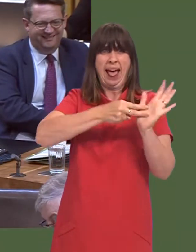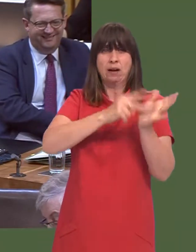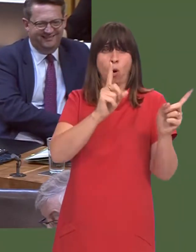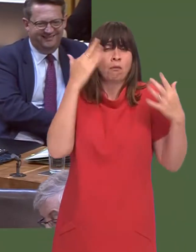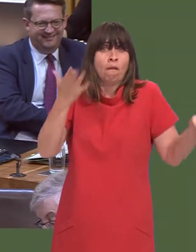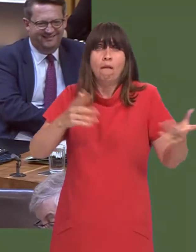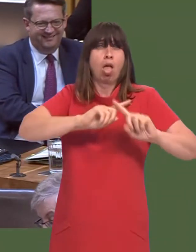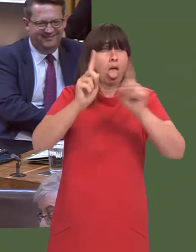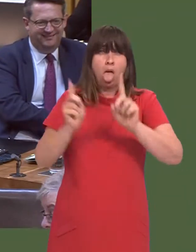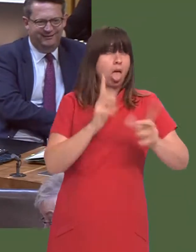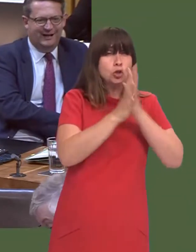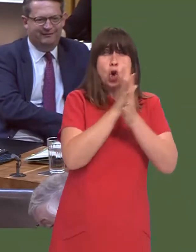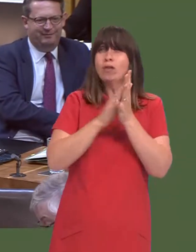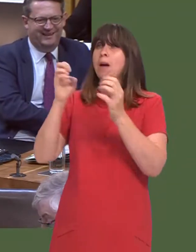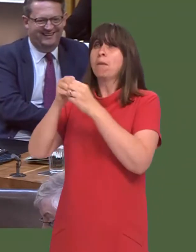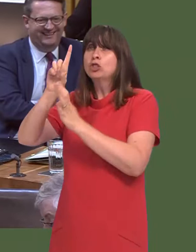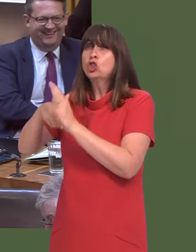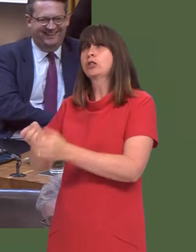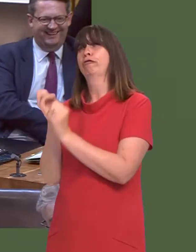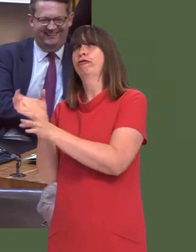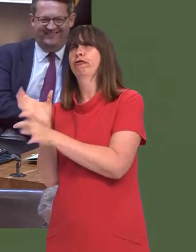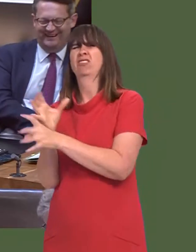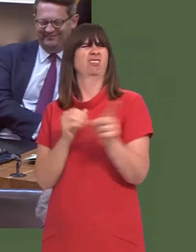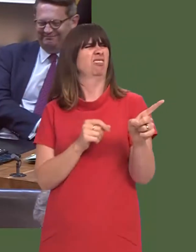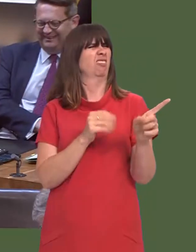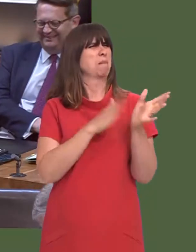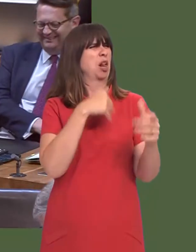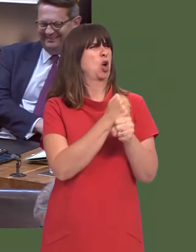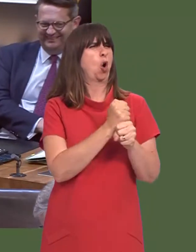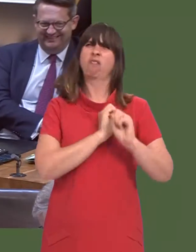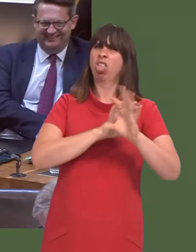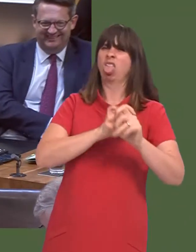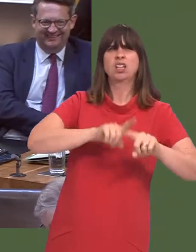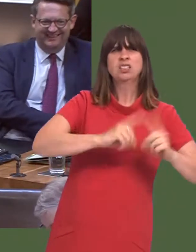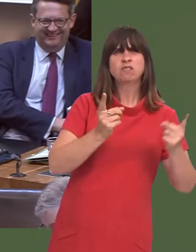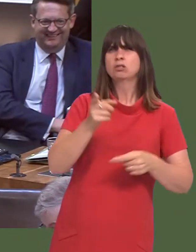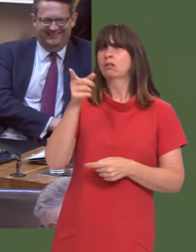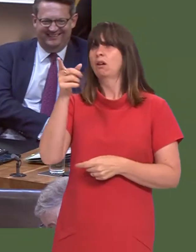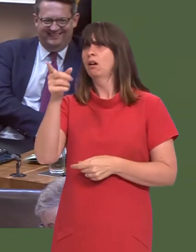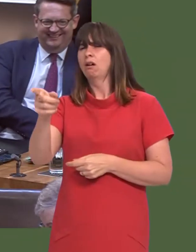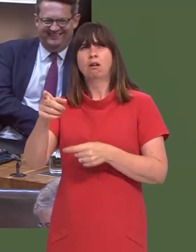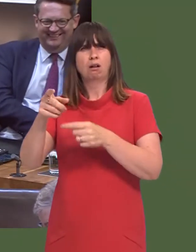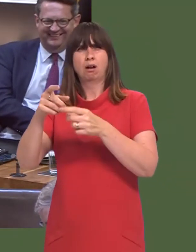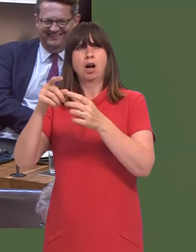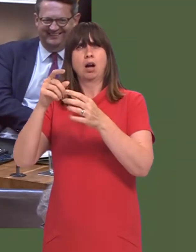rather than different voicesóBoris Johnson again today, Michael Gove saying something different, David Davis saying something different, the Prime Minister saying something sheís